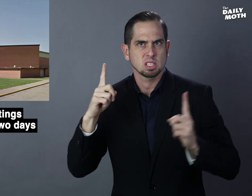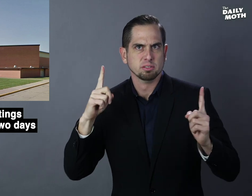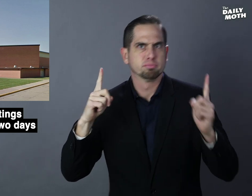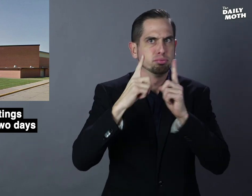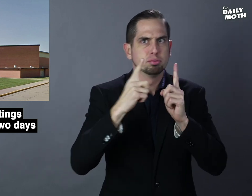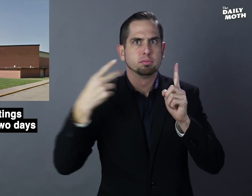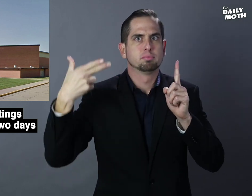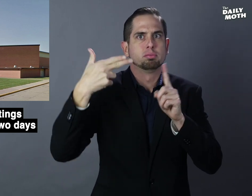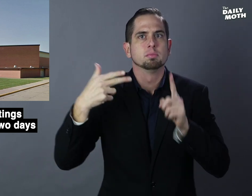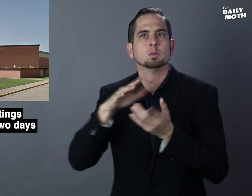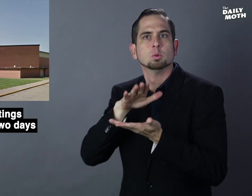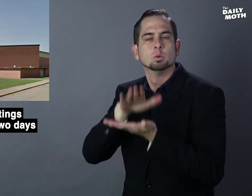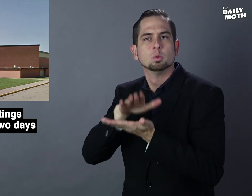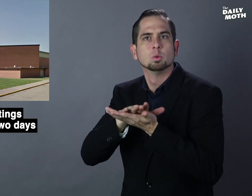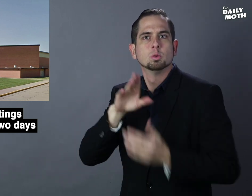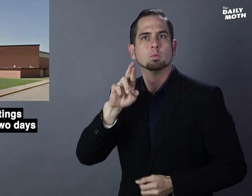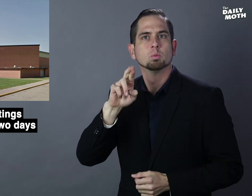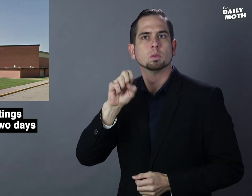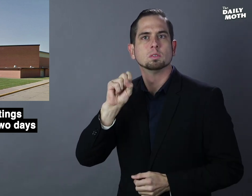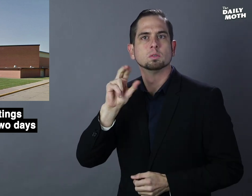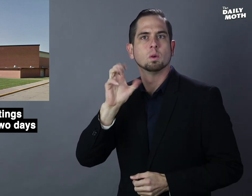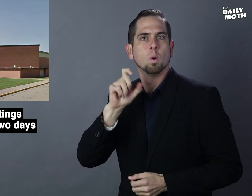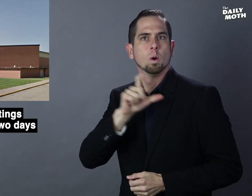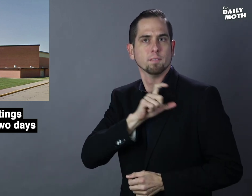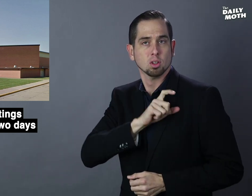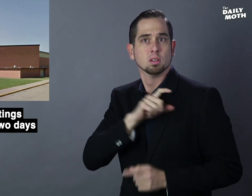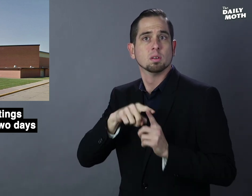confronted a school resource officer.